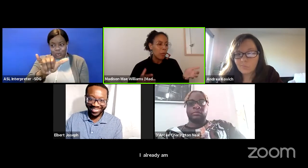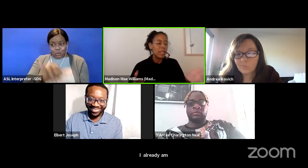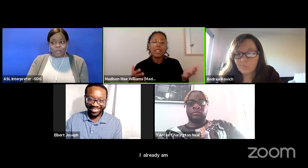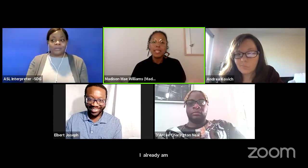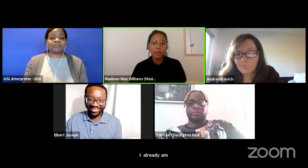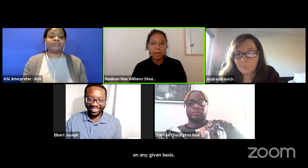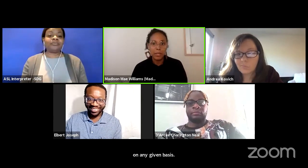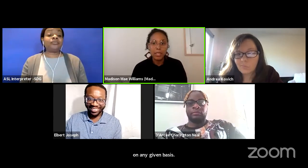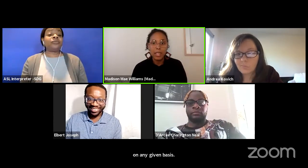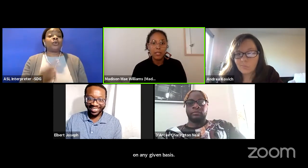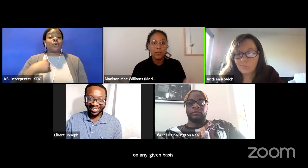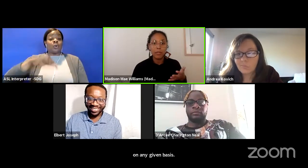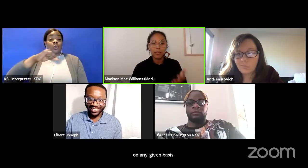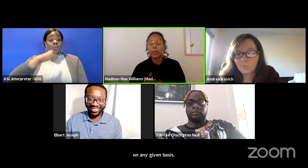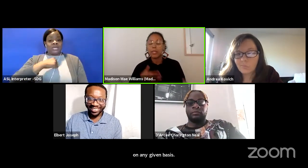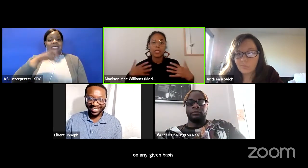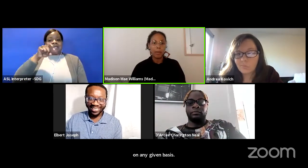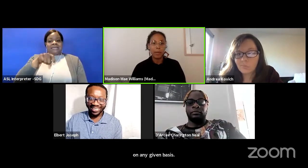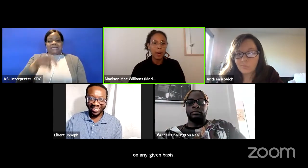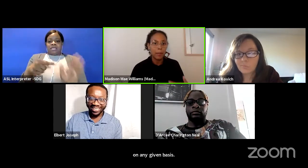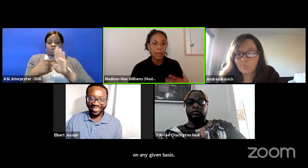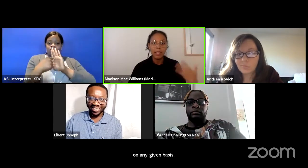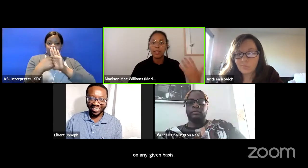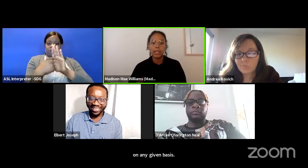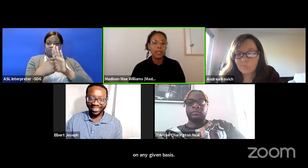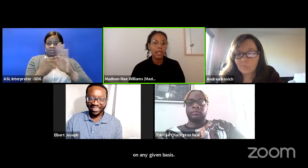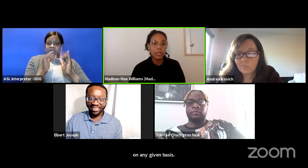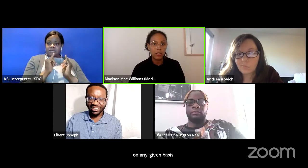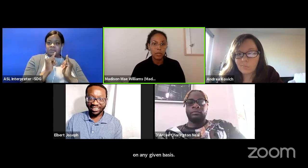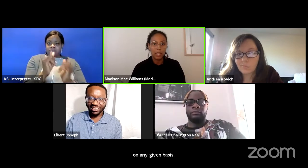we need this representation for folks coming up in the theater industry